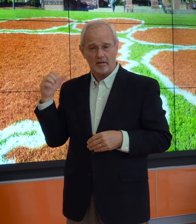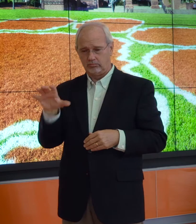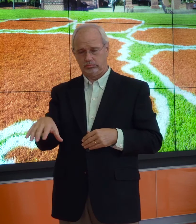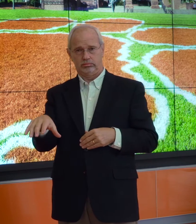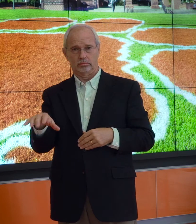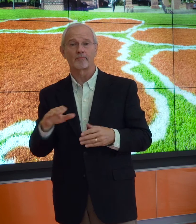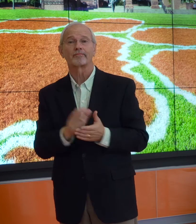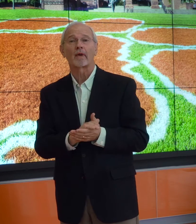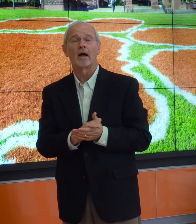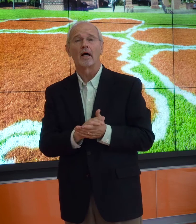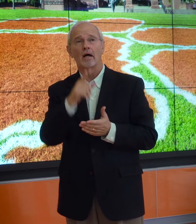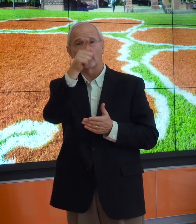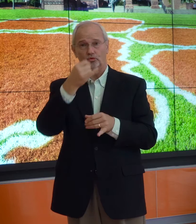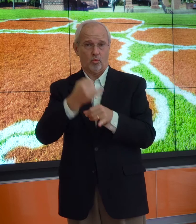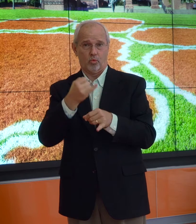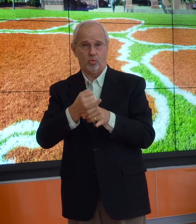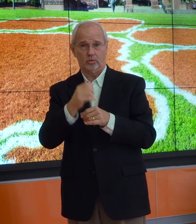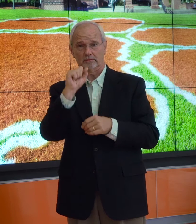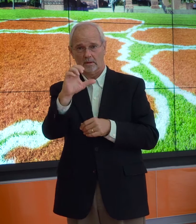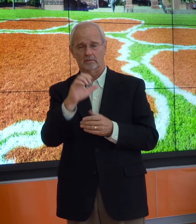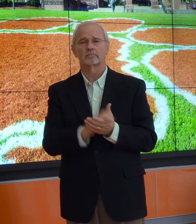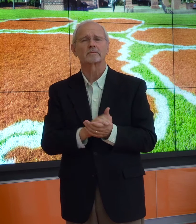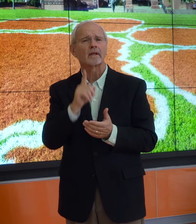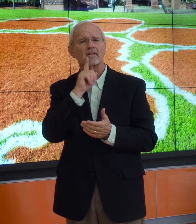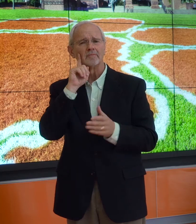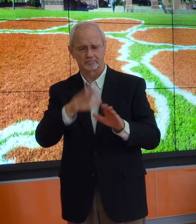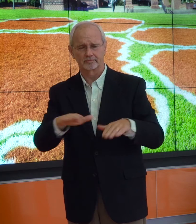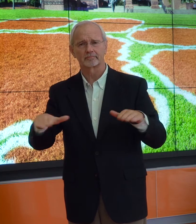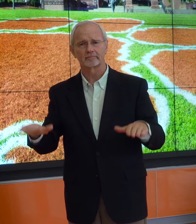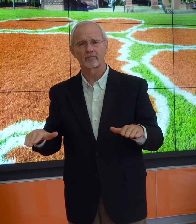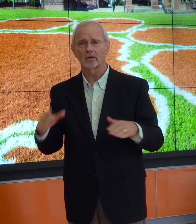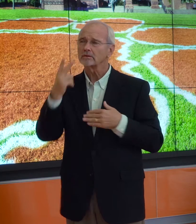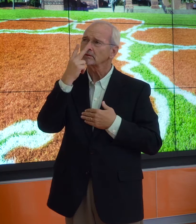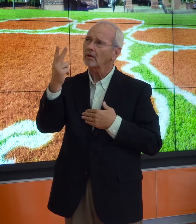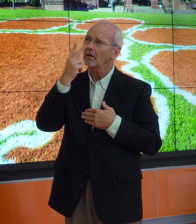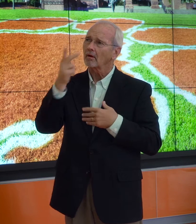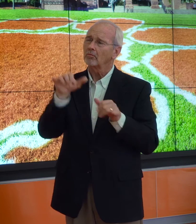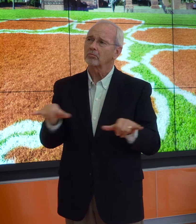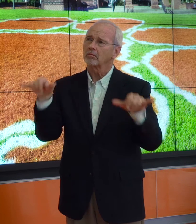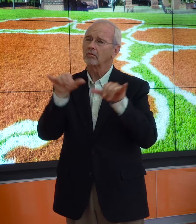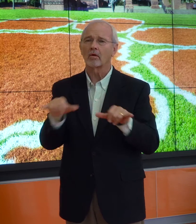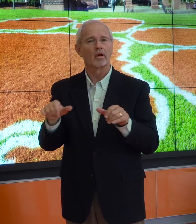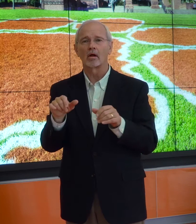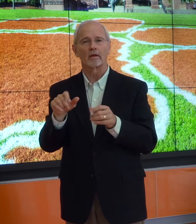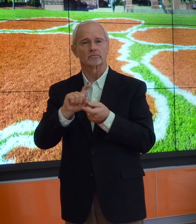At the SC School for the Deaf, the deaf children saw the logo.